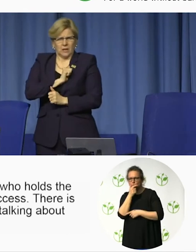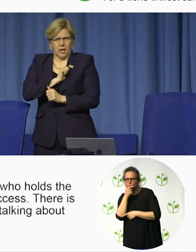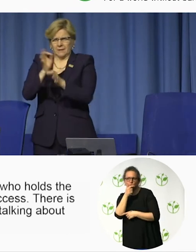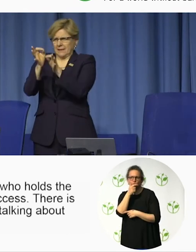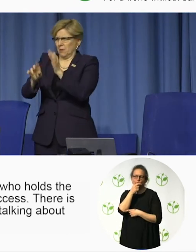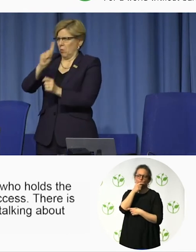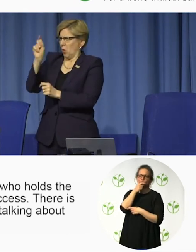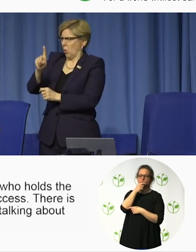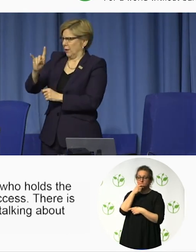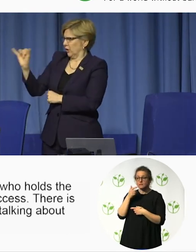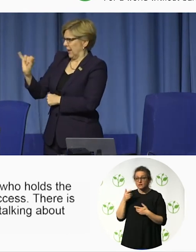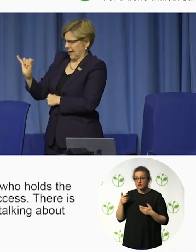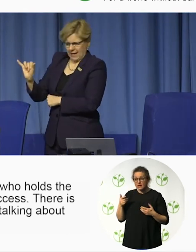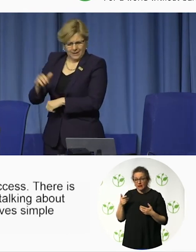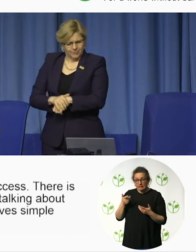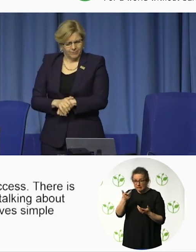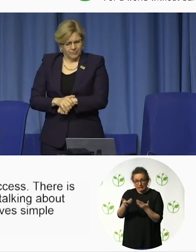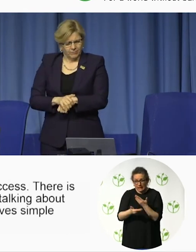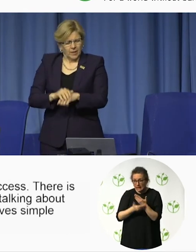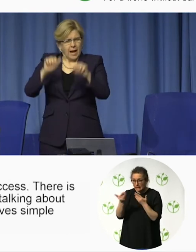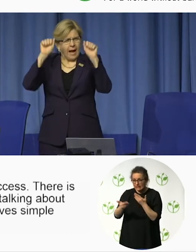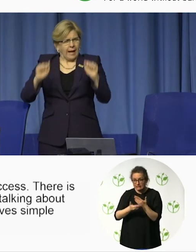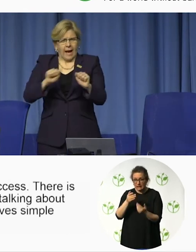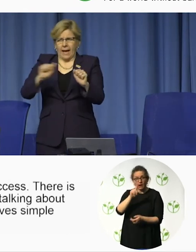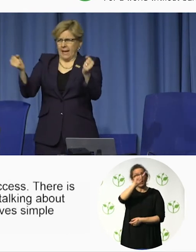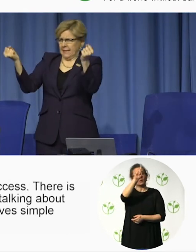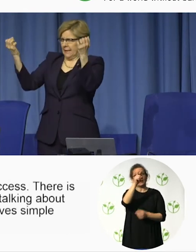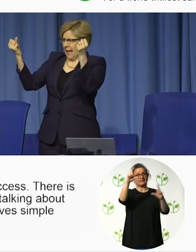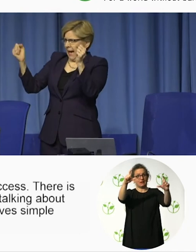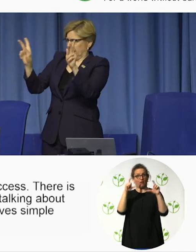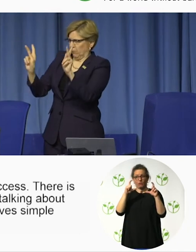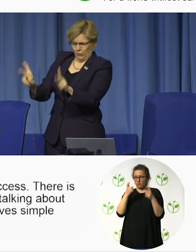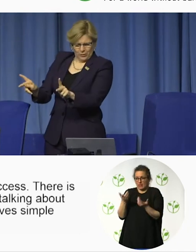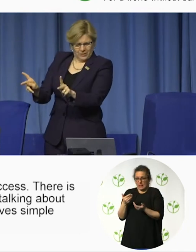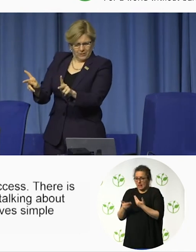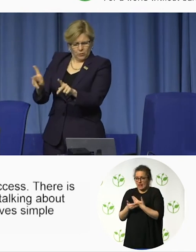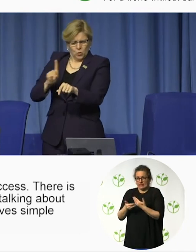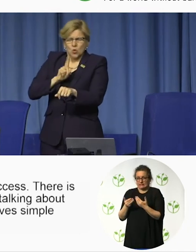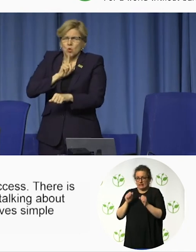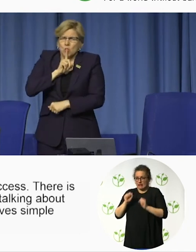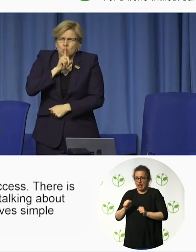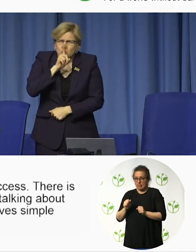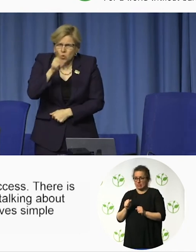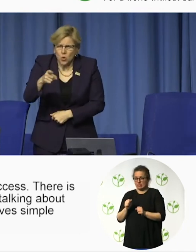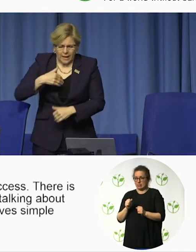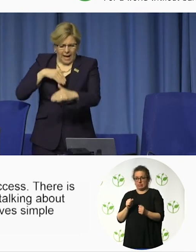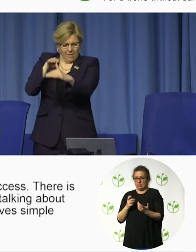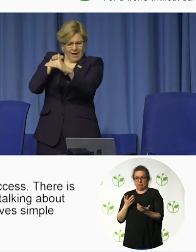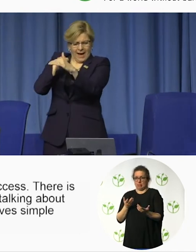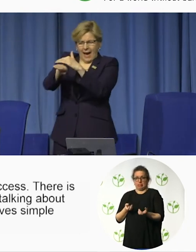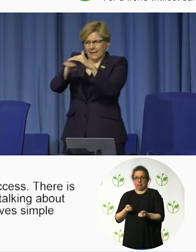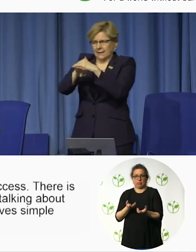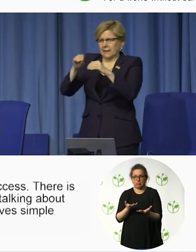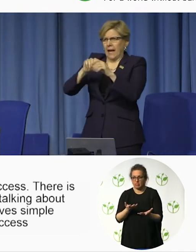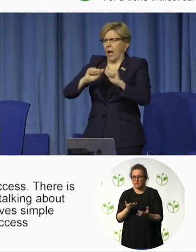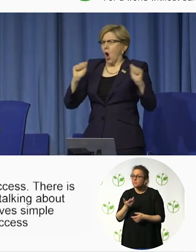do we ever really ask ourselves simple questions like: Can a signing individual truly have